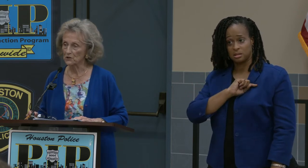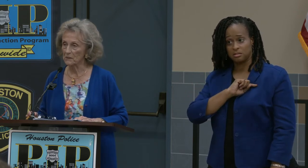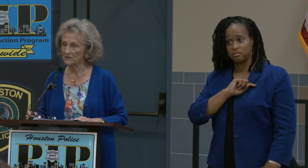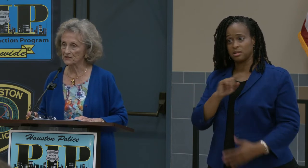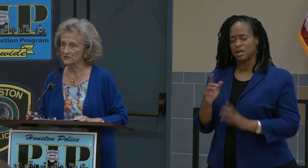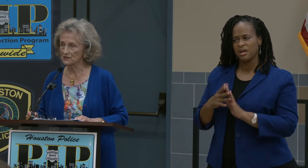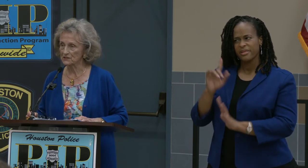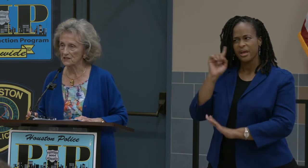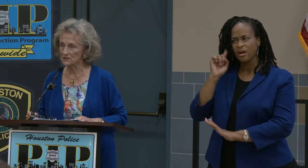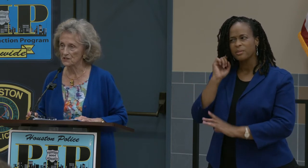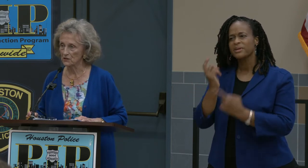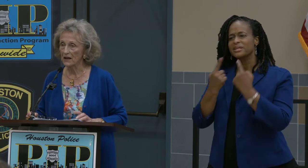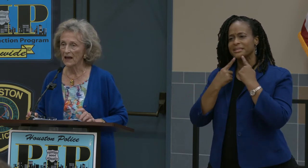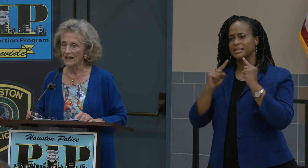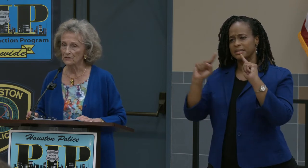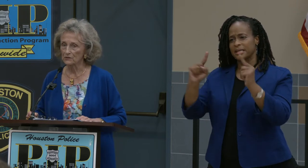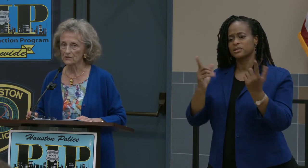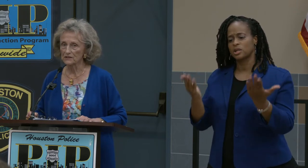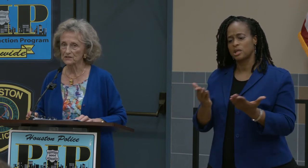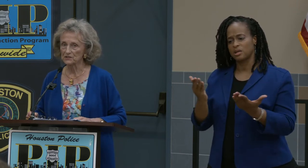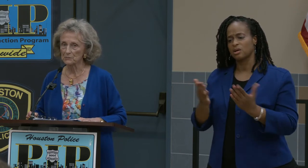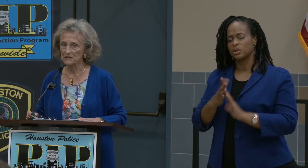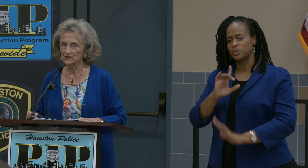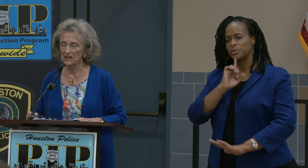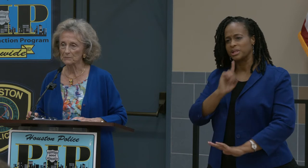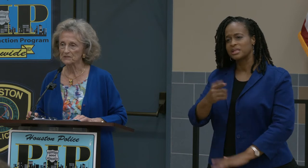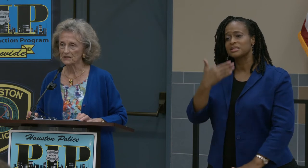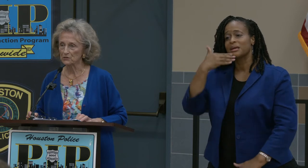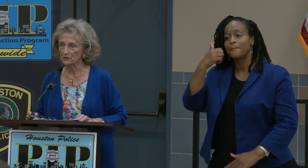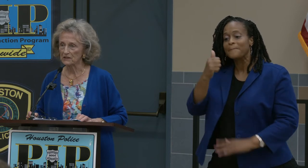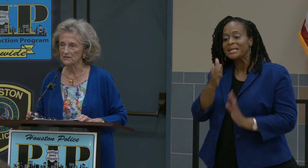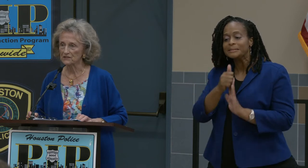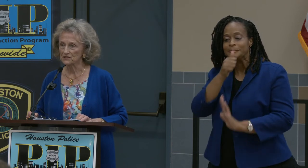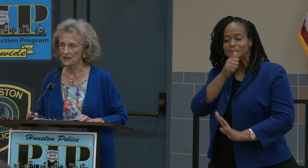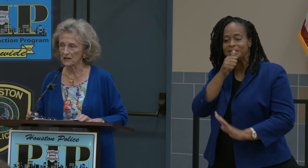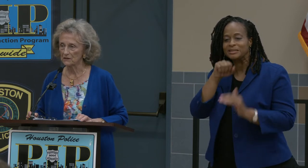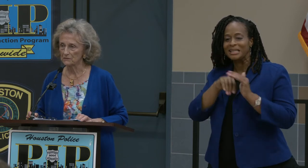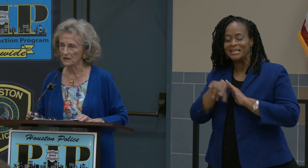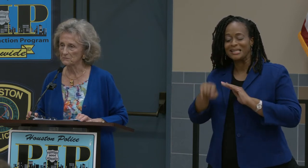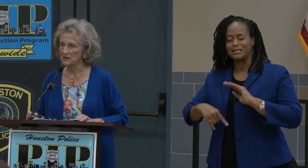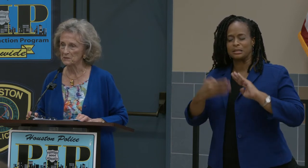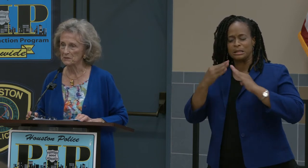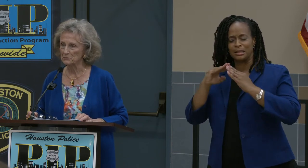about the success here, and it really is the best kept secret in this town. Not many people